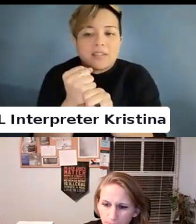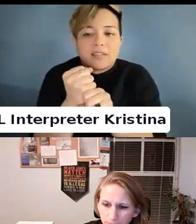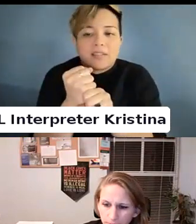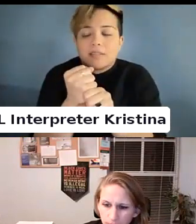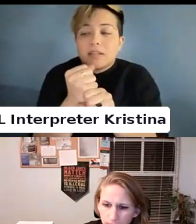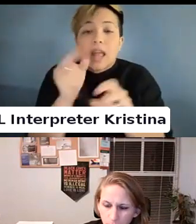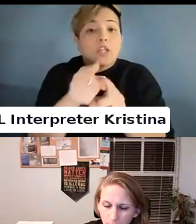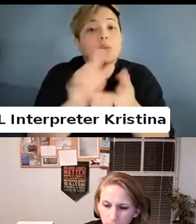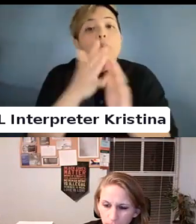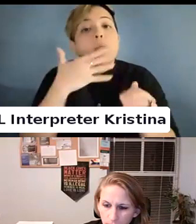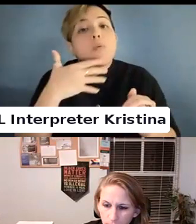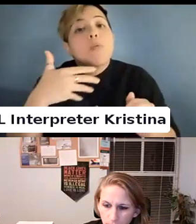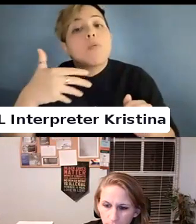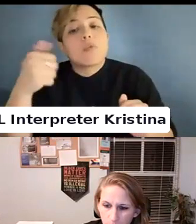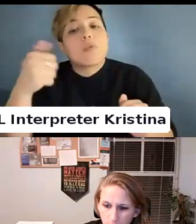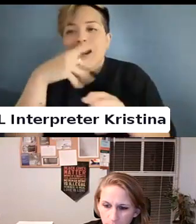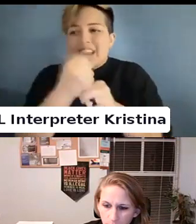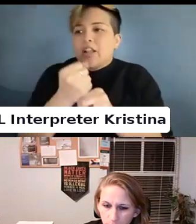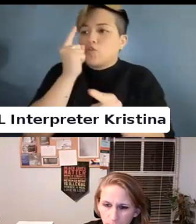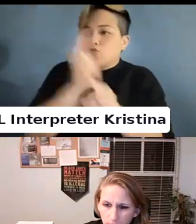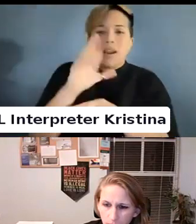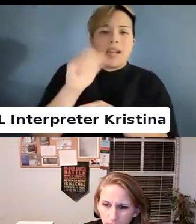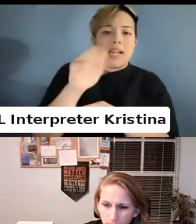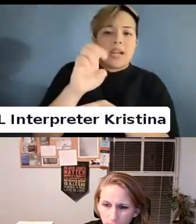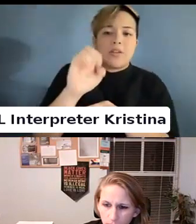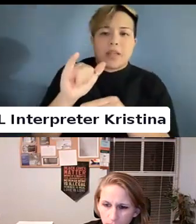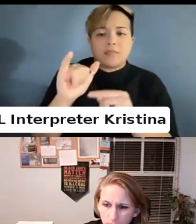You are not getting the type of care that may be centered towards your needs.